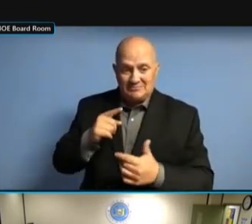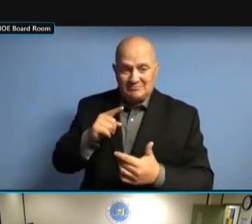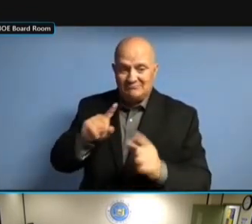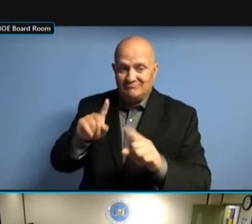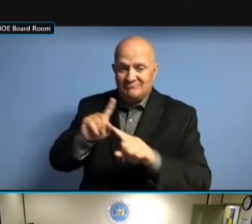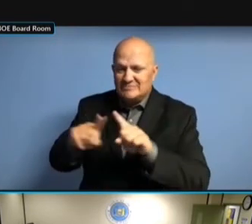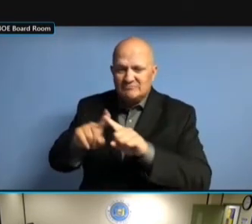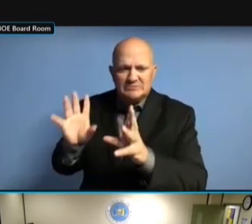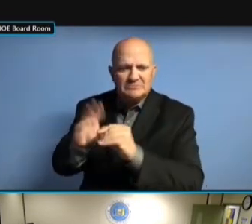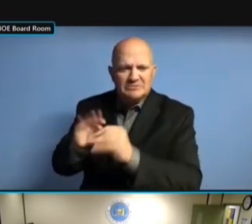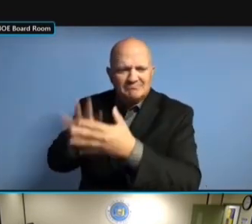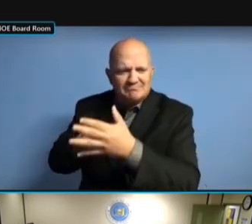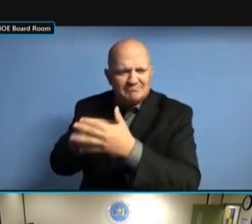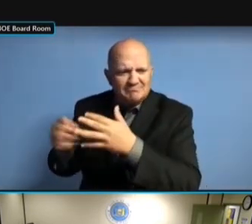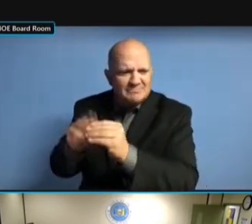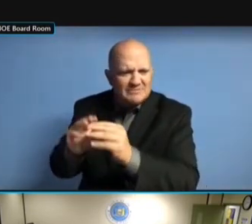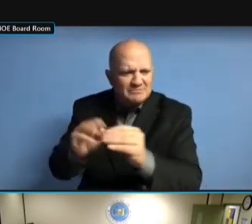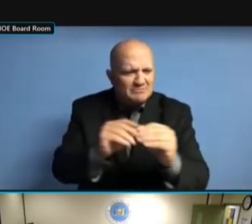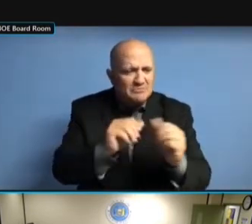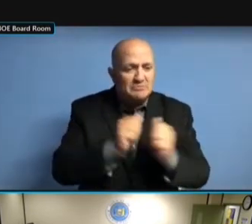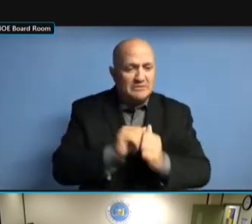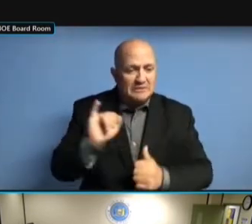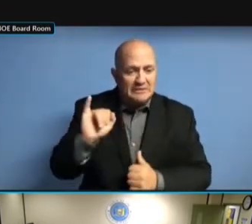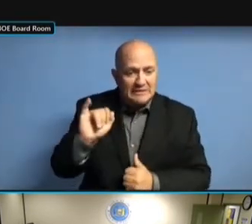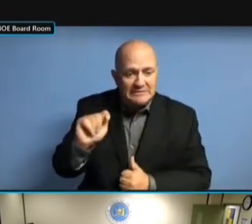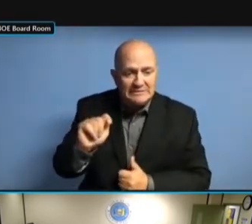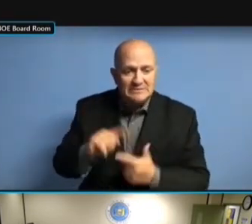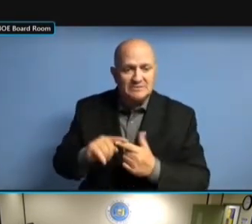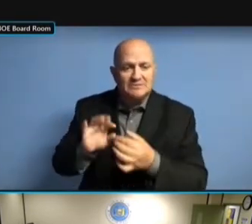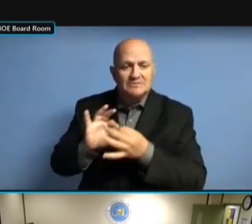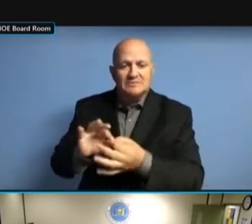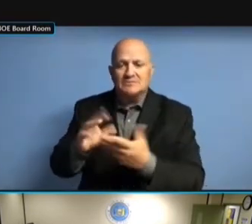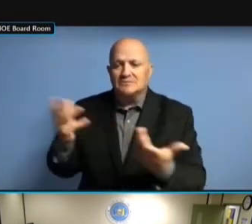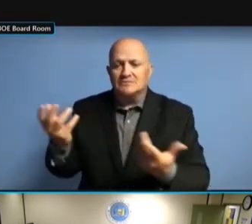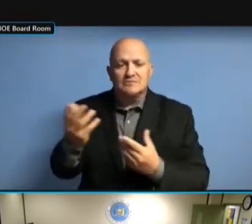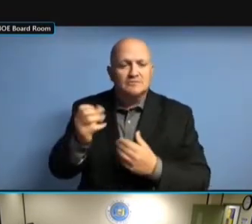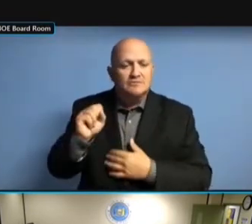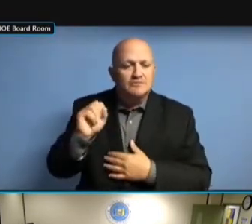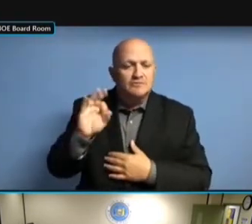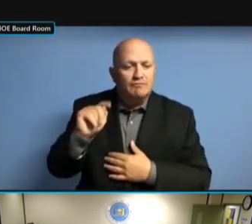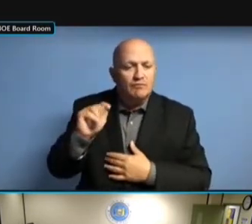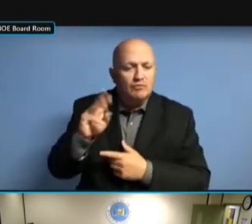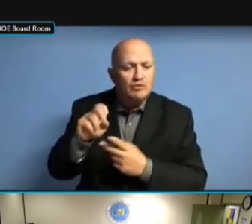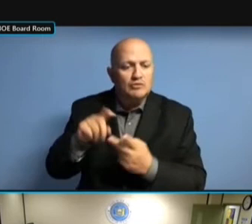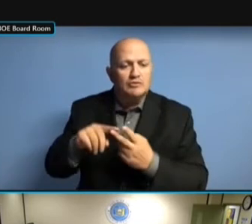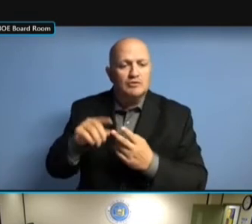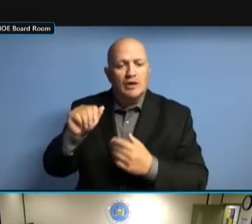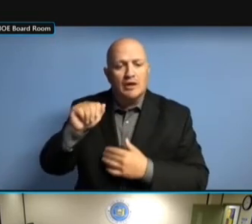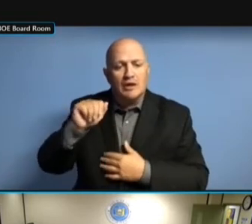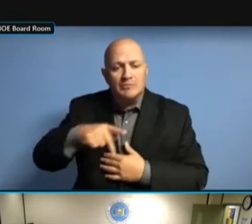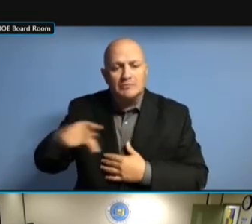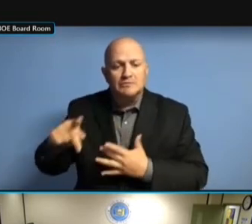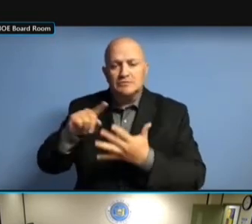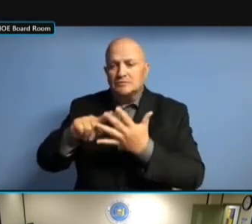I.T. ON THE SOFTWARE AND THE FORWARD FACING APPLICATIONS. FORWARD FACING APPLICATIONS. FORWARD FACING APPLICATIONS. >> FORWARD FACING APPLICATIONS. >> YOU FORWARD FACING APPLICATIONS. >> YOU BREEZED FORWARD FACING APPLICATIONS. >> YOU BREEZED THROUGH FORWARD FACING APPLICATIONS. >> YOU BREEZED THROUGH WITH FORWARD FACING APPLICATIONS. >> YOU BREEZED THROUGH WITH A YOU BREEZED THROUGH WITH A YOU BREEZED THROUGH WITH A SENTENCE YOU BREEZED THROUGH WITH A SENTENCE ON YOU BREEZED THROUGH WITH A SENTENCE ON MEETING